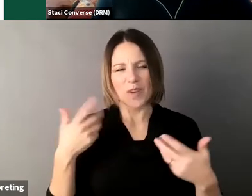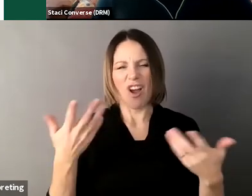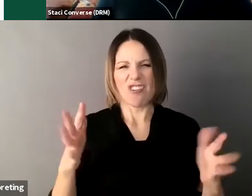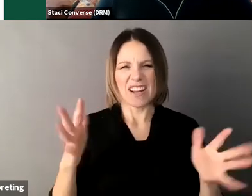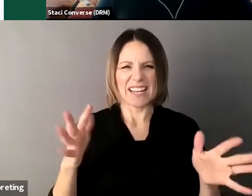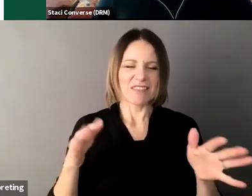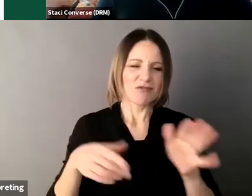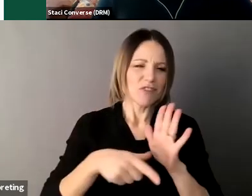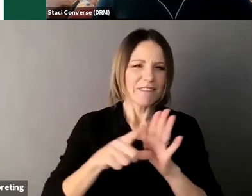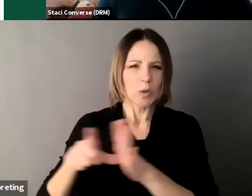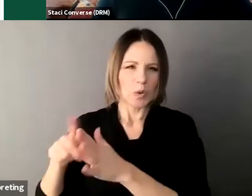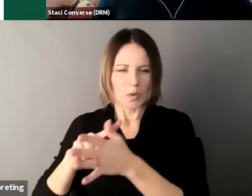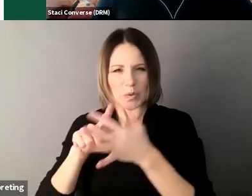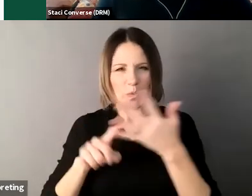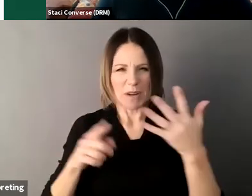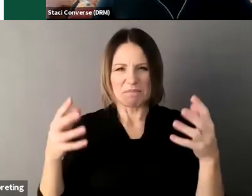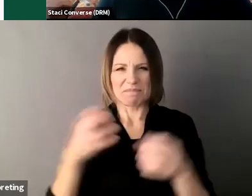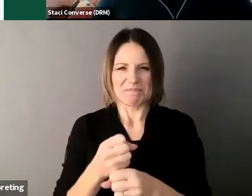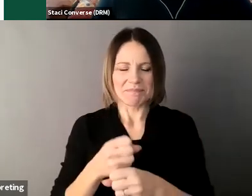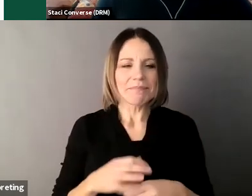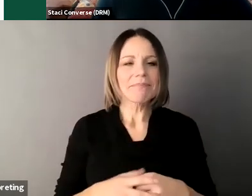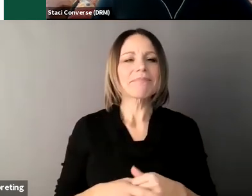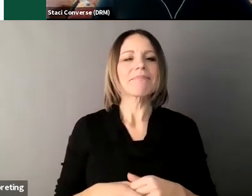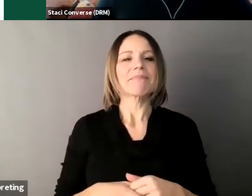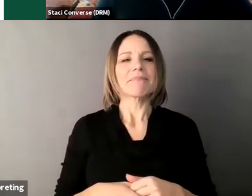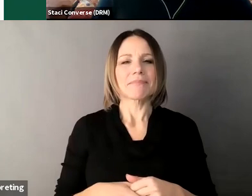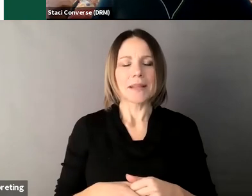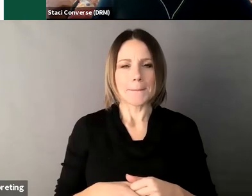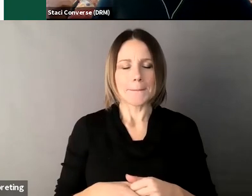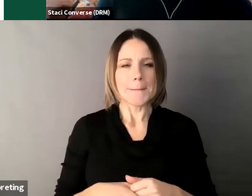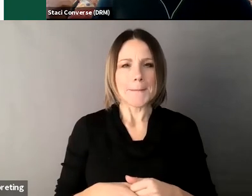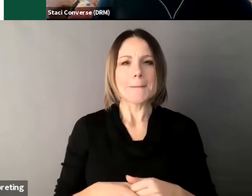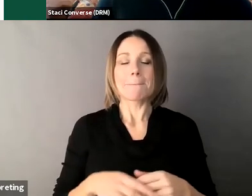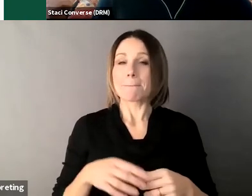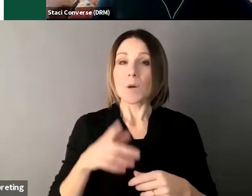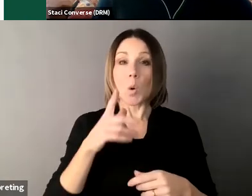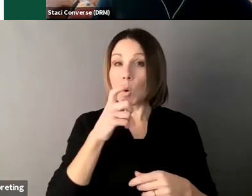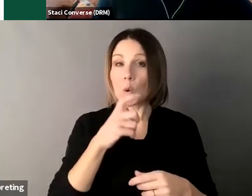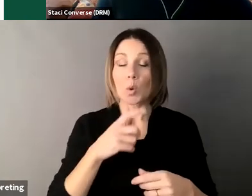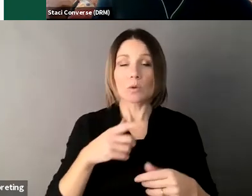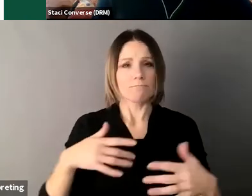the decision maker is the one in charge um a supporter should never substitute